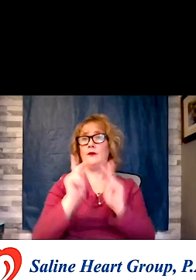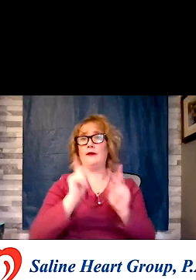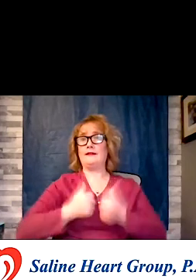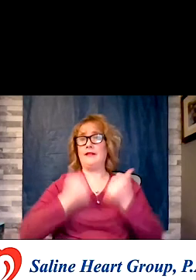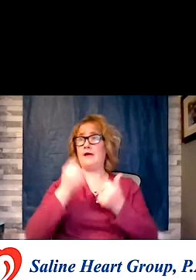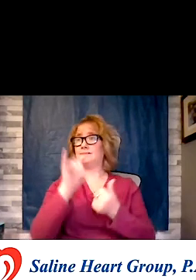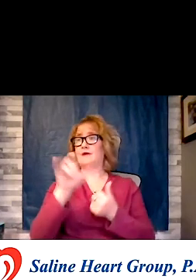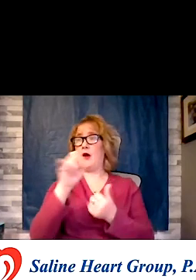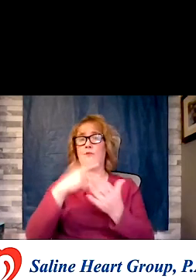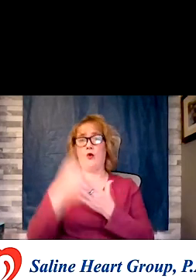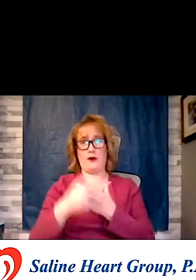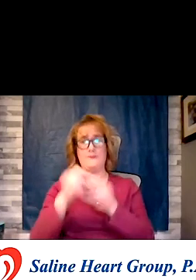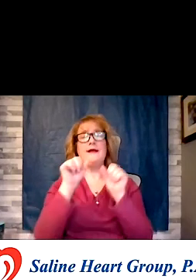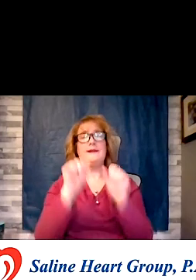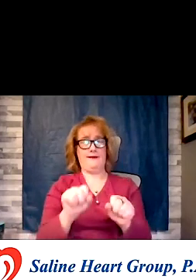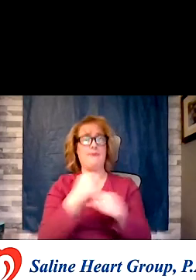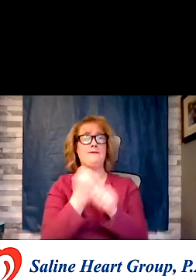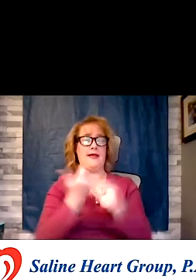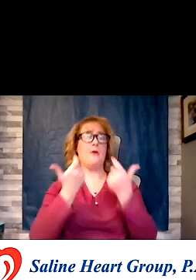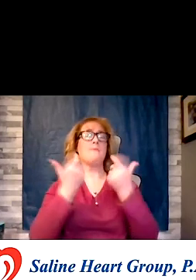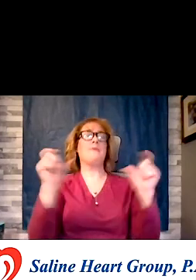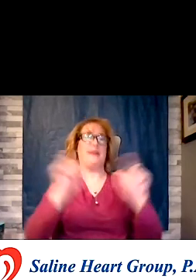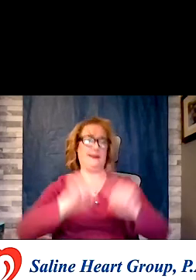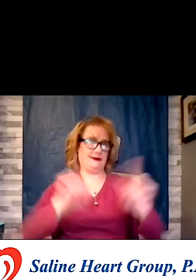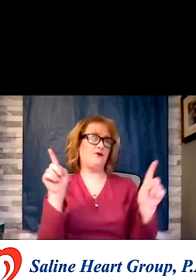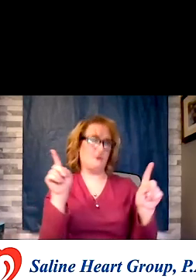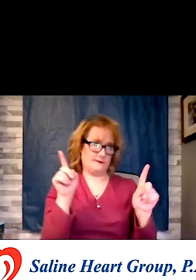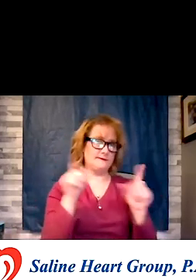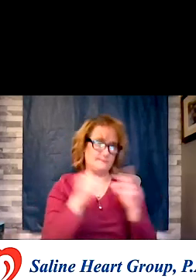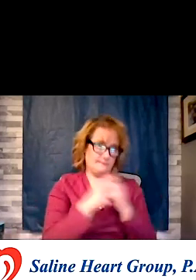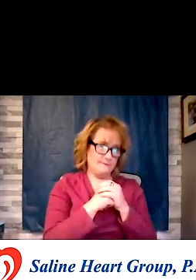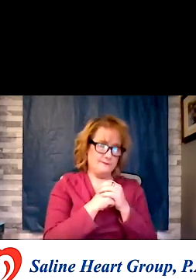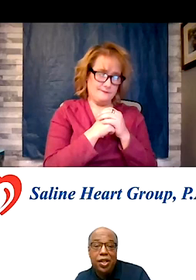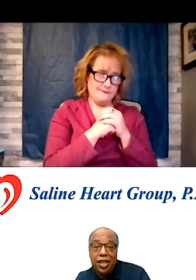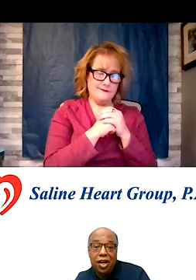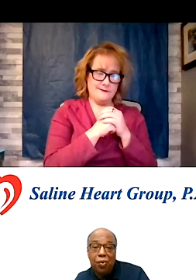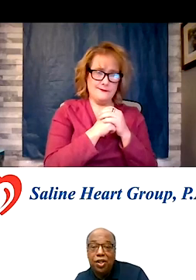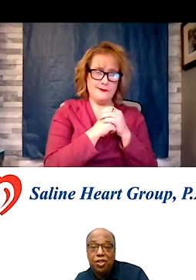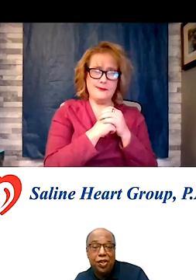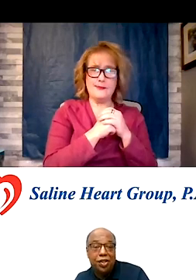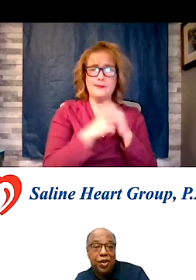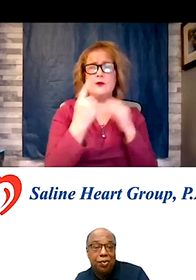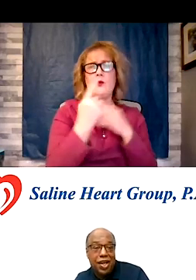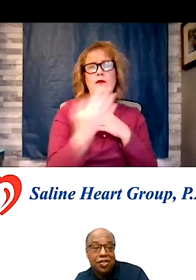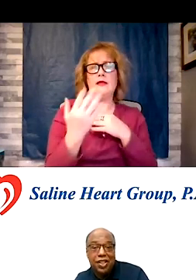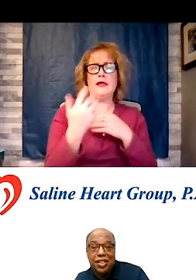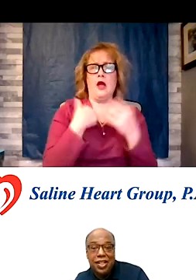difference. One thing I want to reiterate is this statement, he